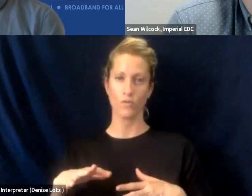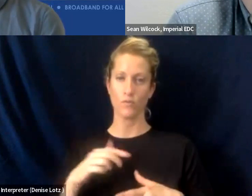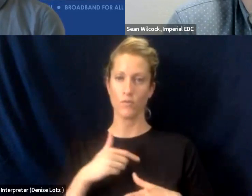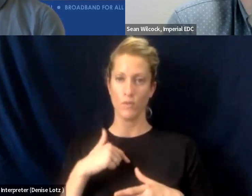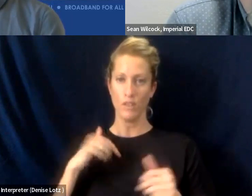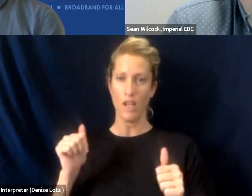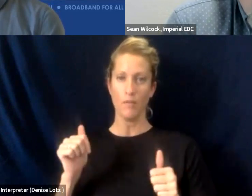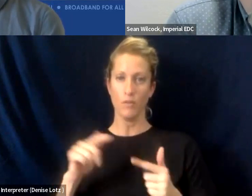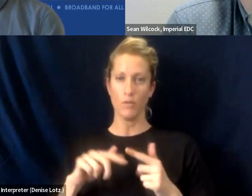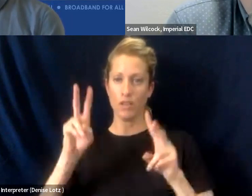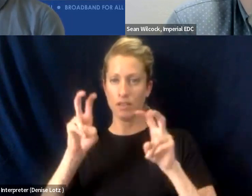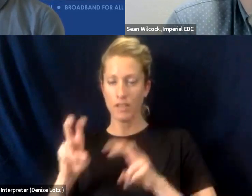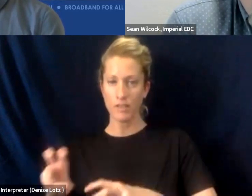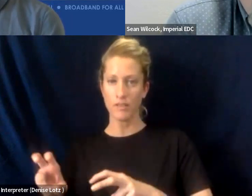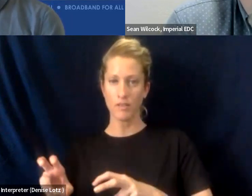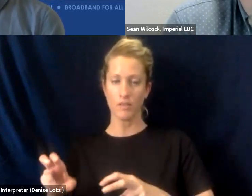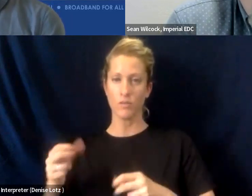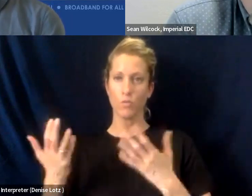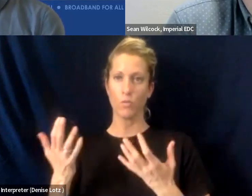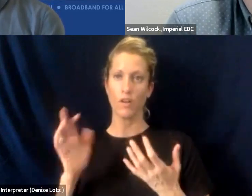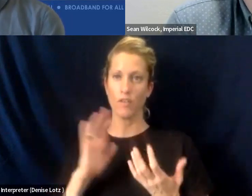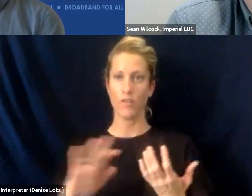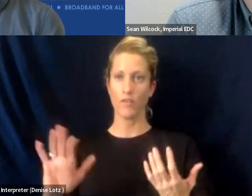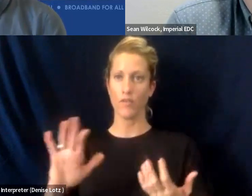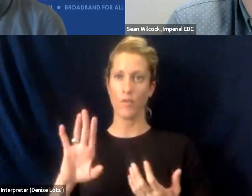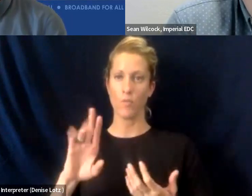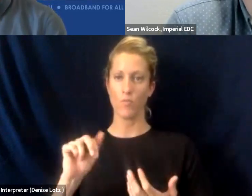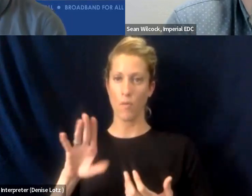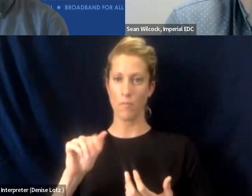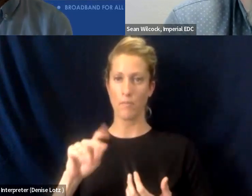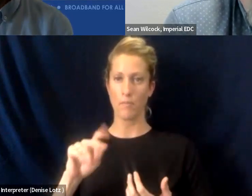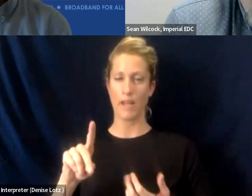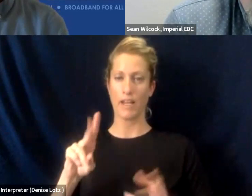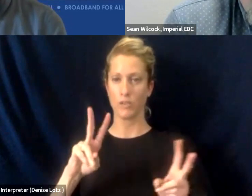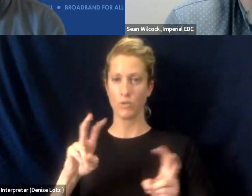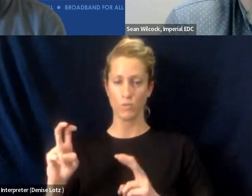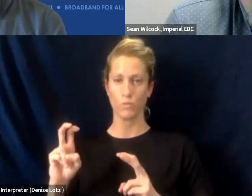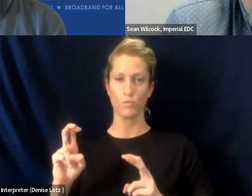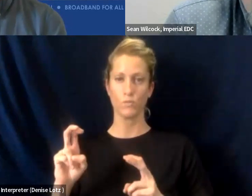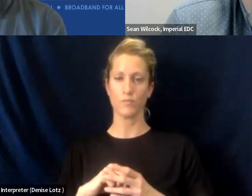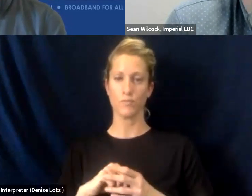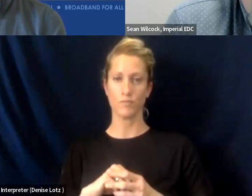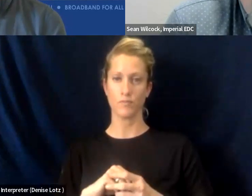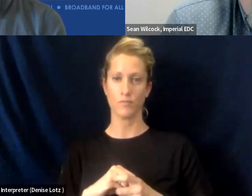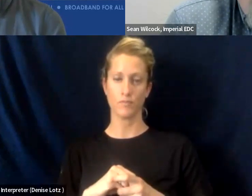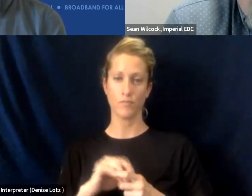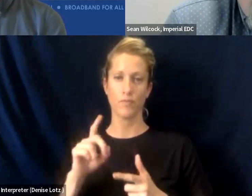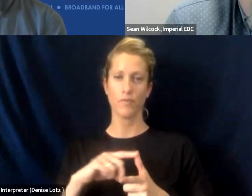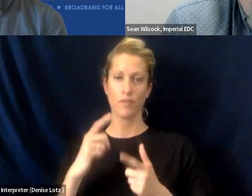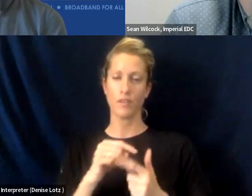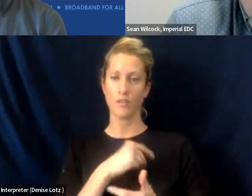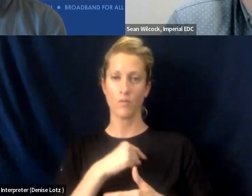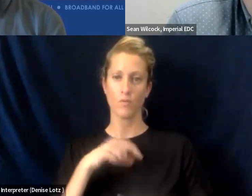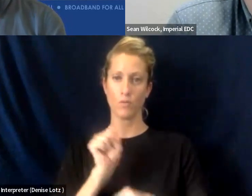You know, kind of what their broadband issues were and then we're also working we continue